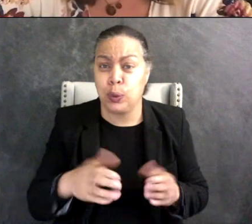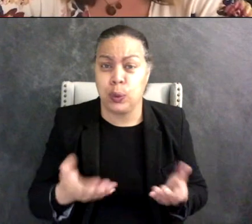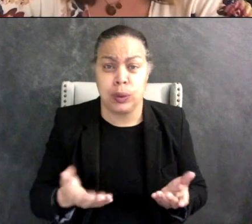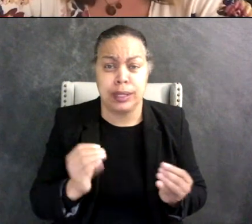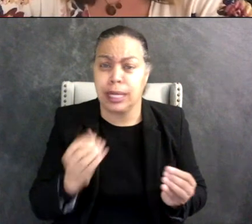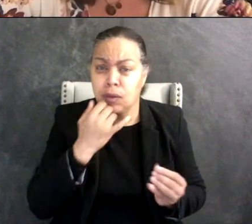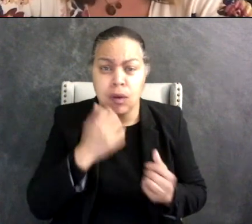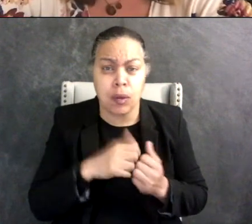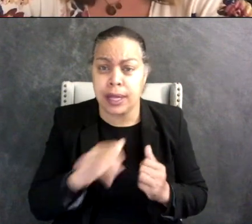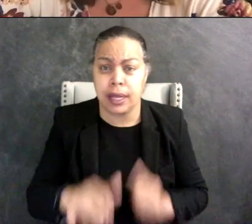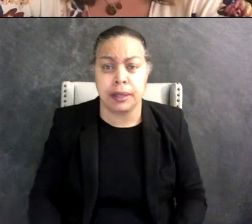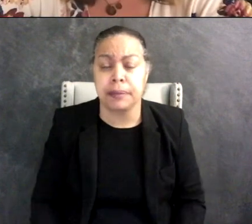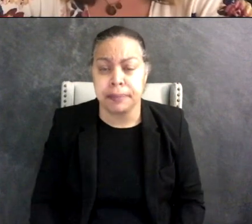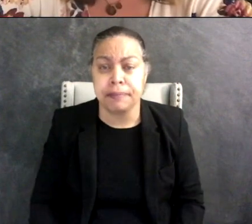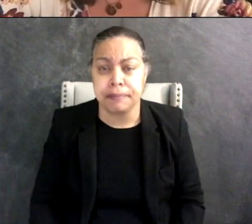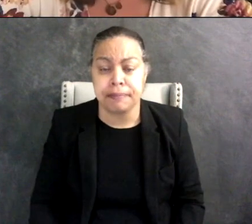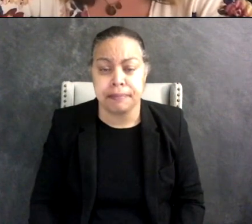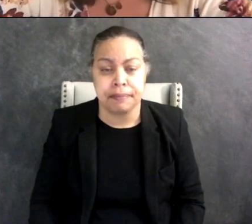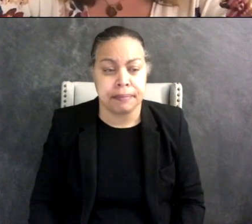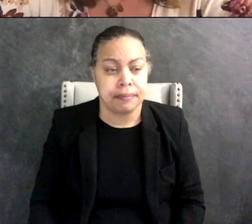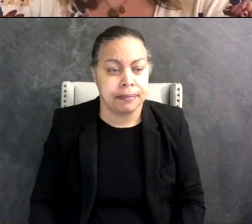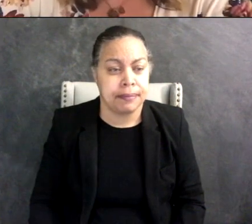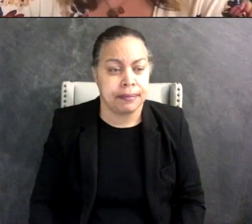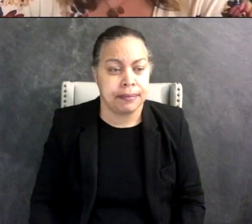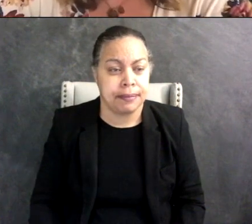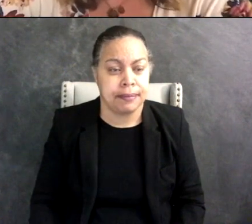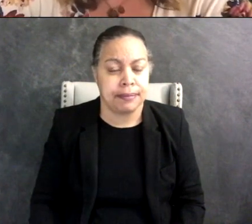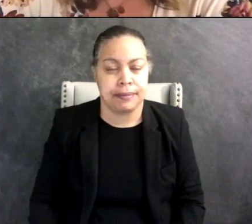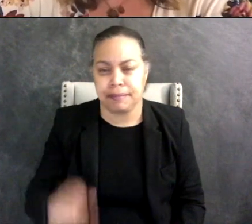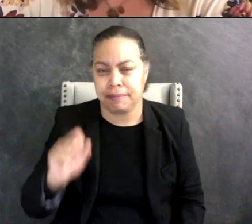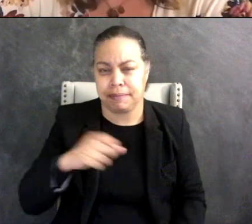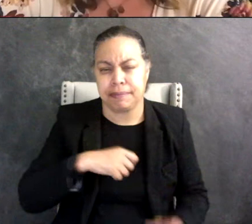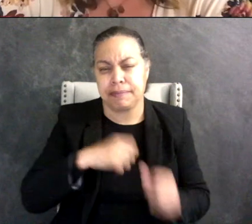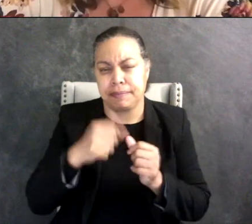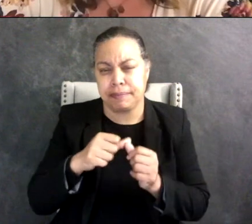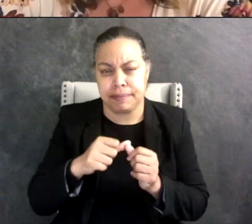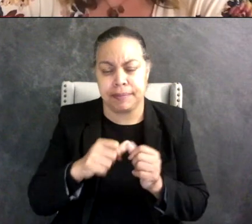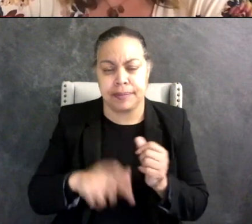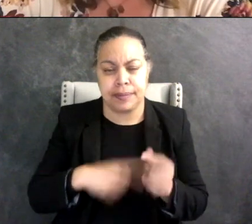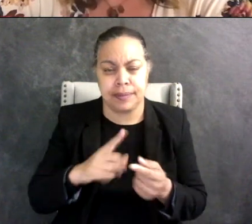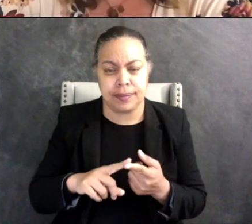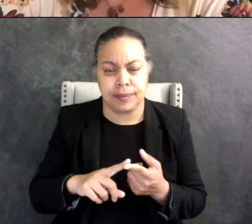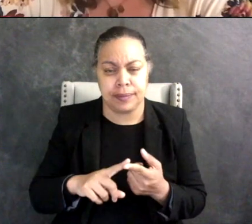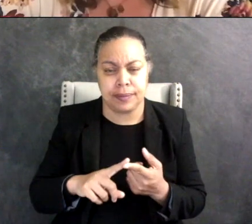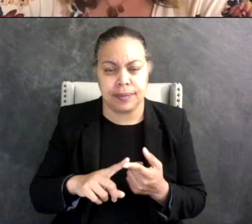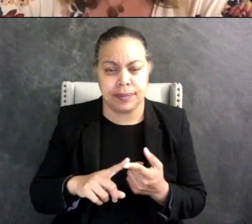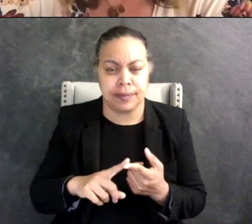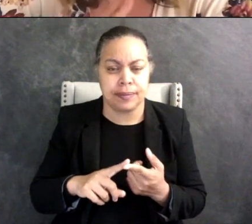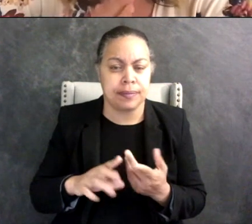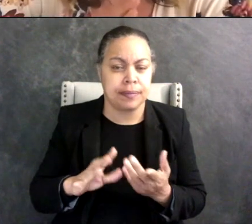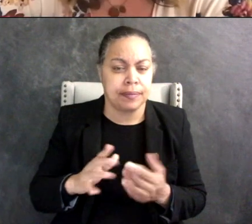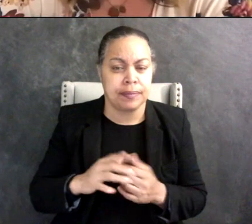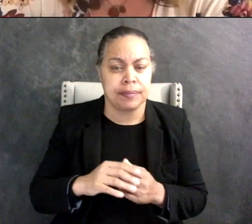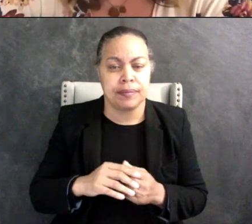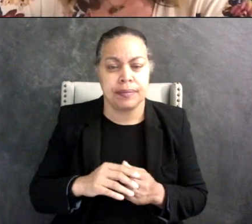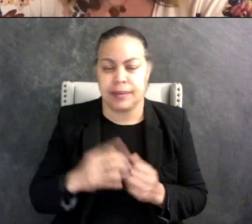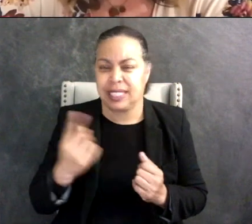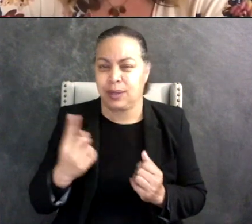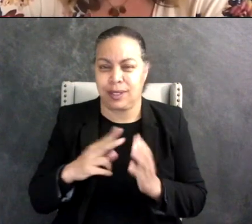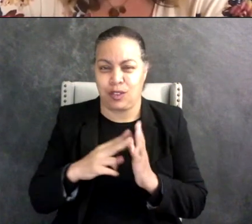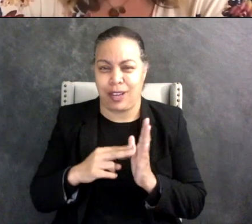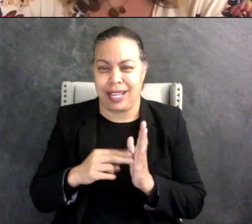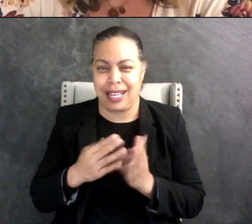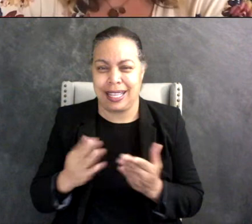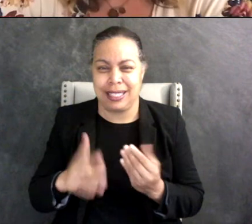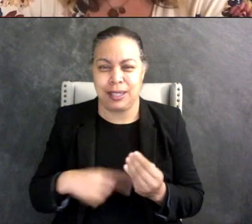that so. I remember when like you know I would always read things about children lining up toys